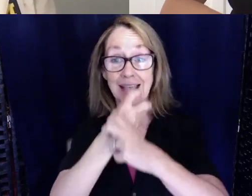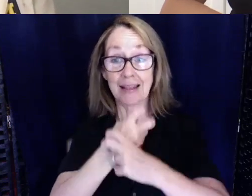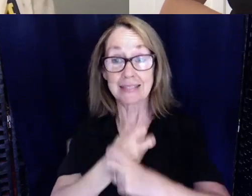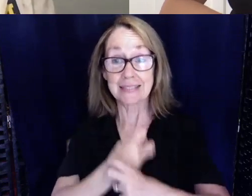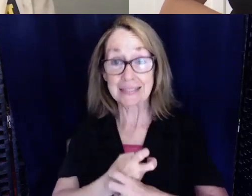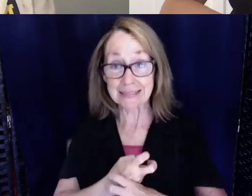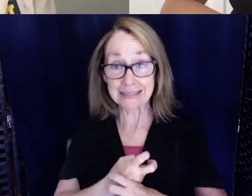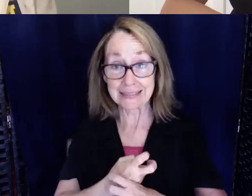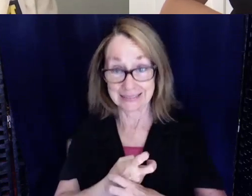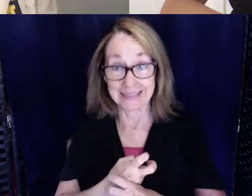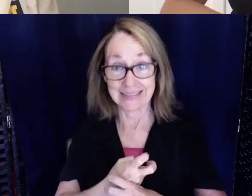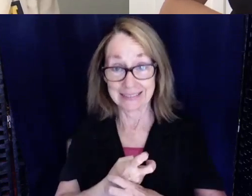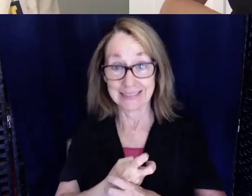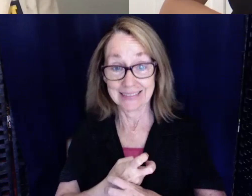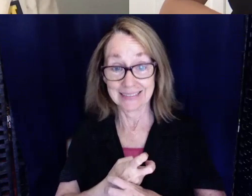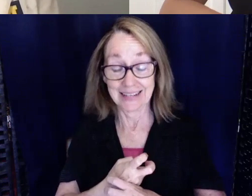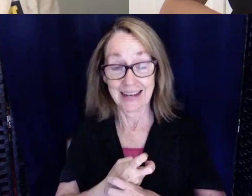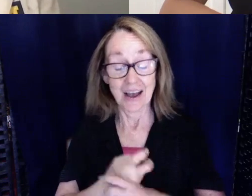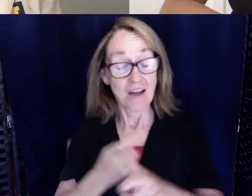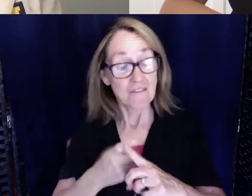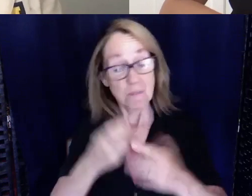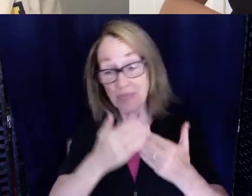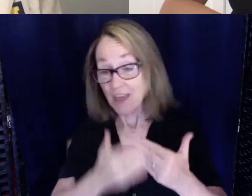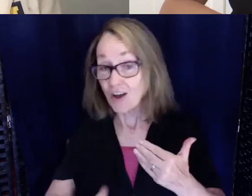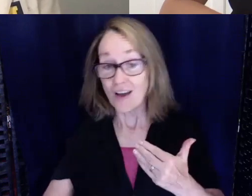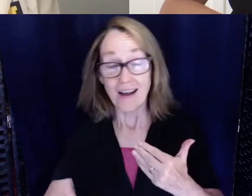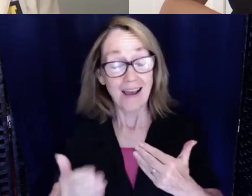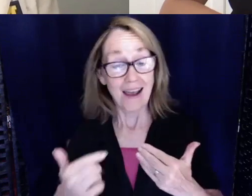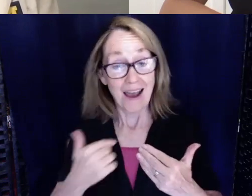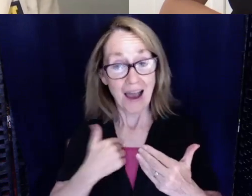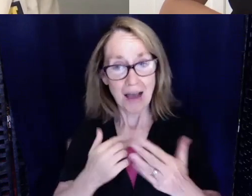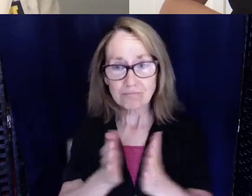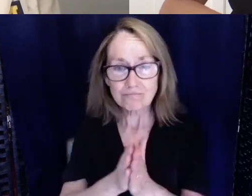So from there on out I was really interested in the human body,